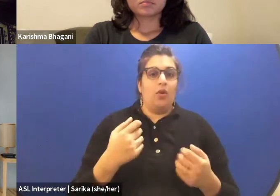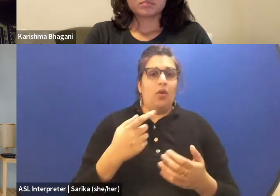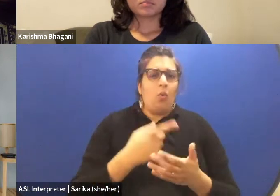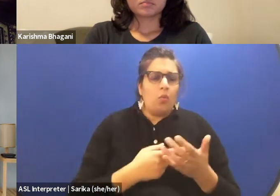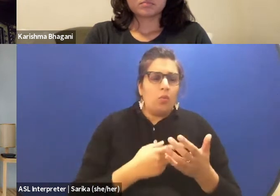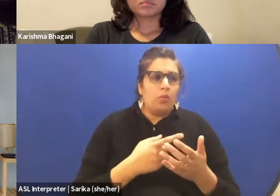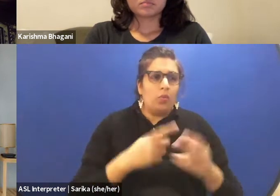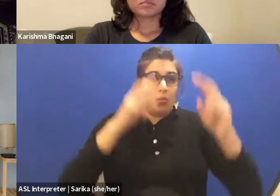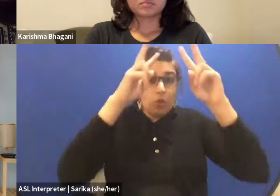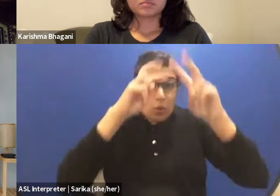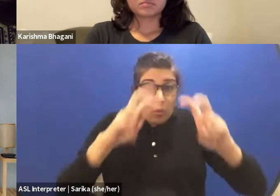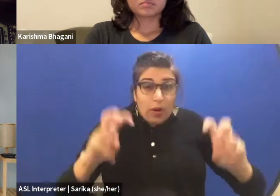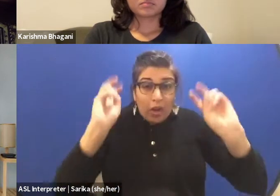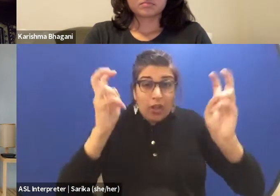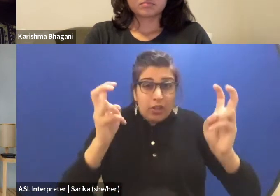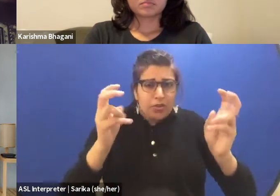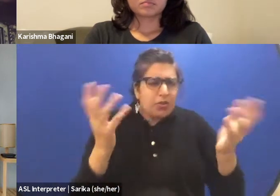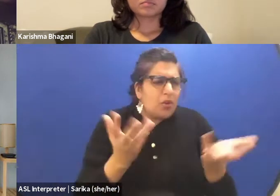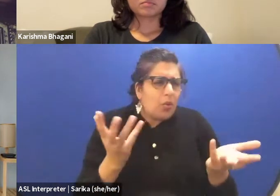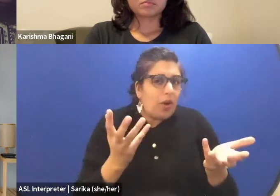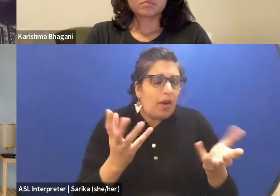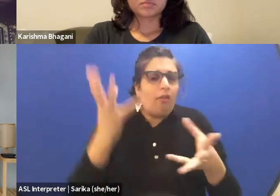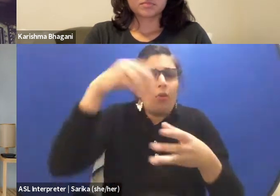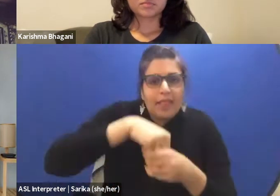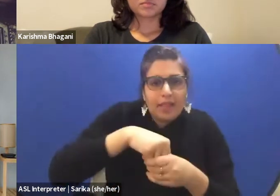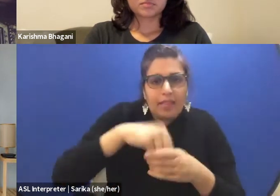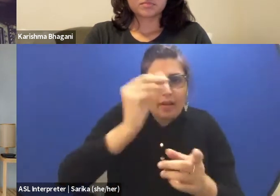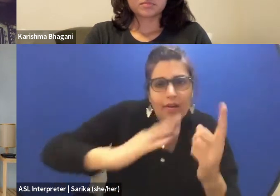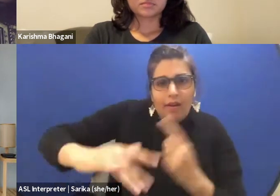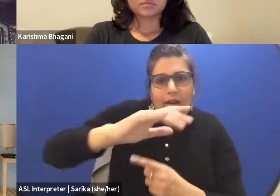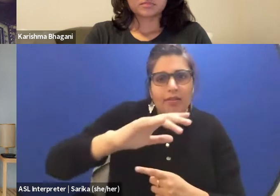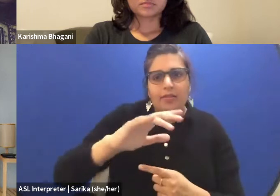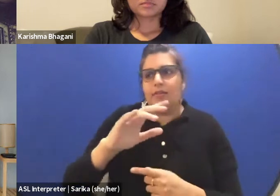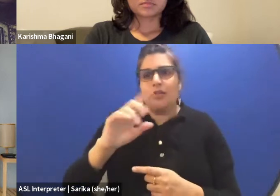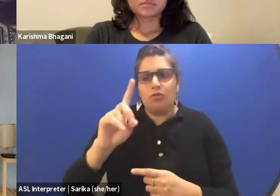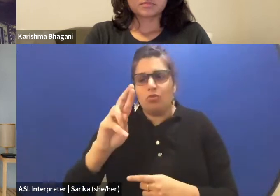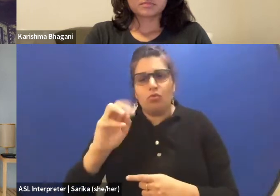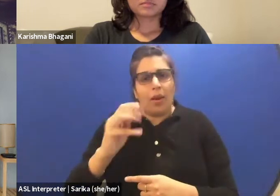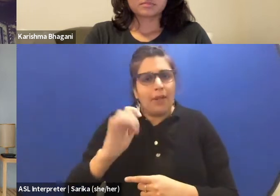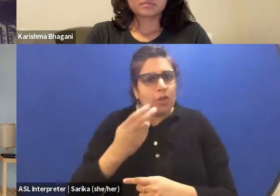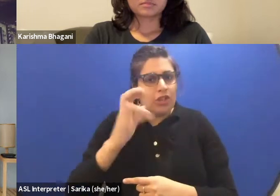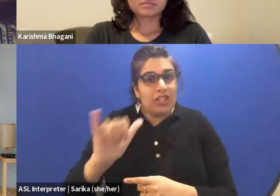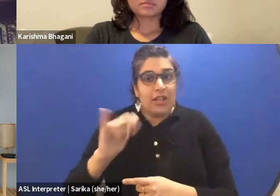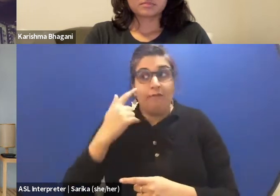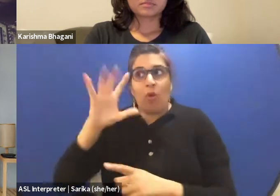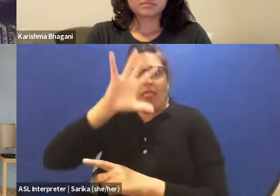within the context of dramaturgy in the continent of Africa? Or how can dramaturgy as a subject help us